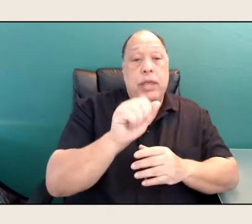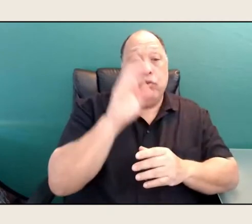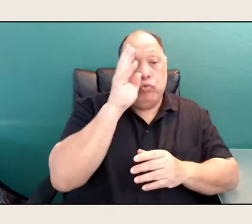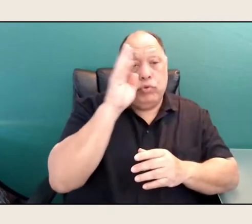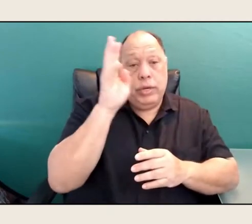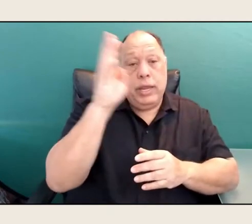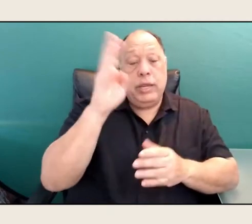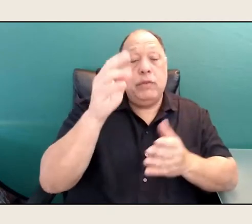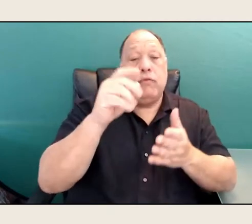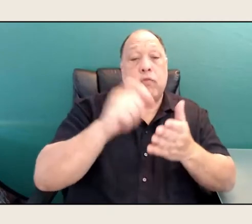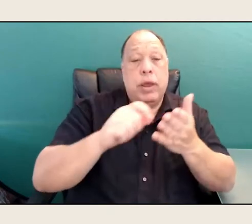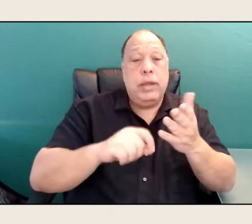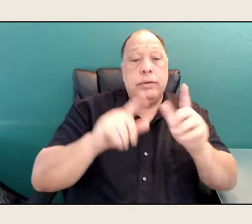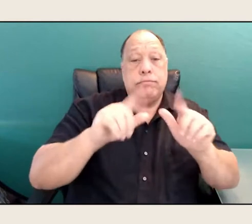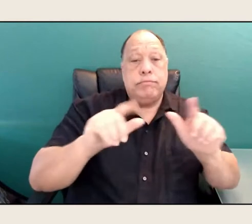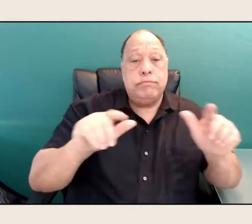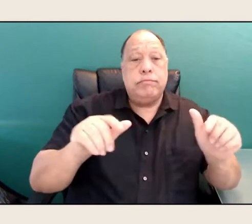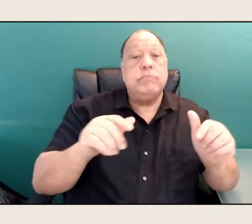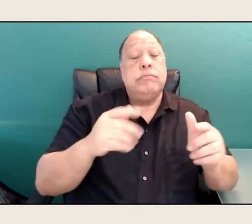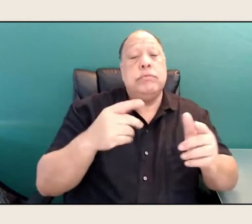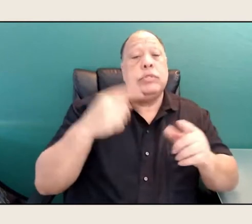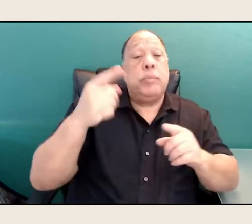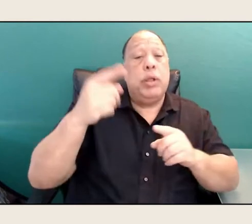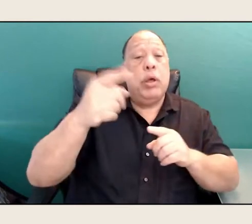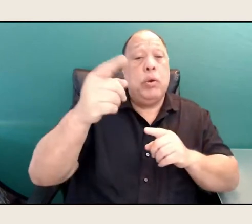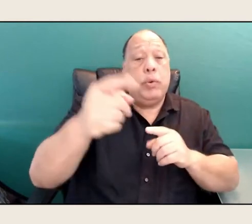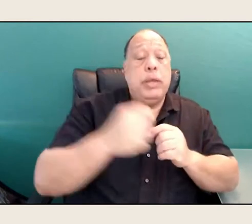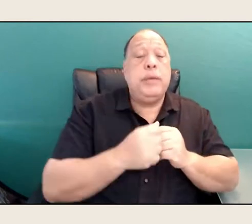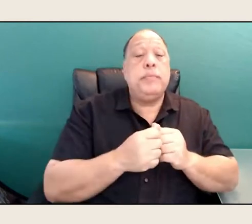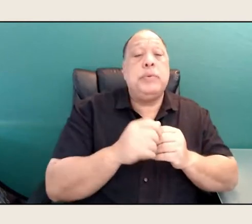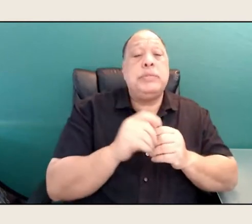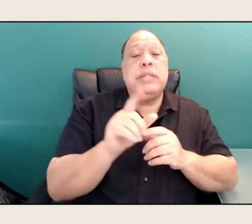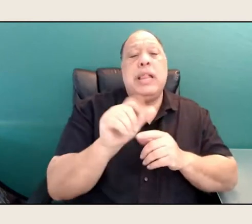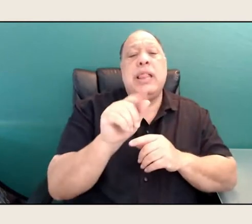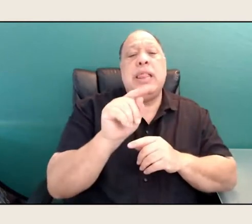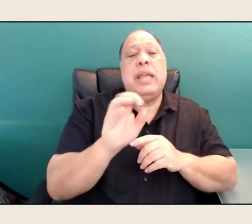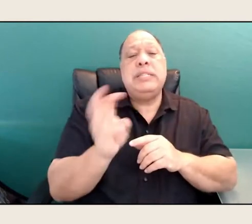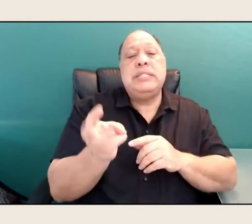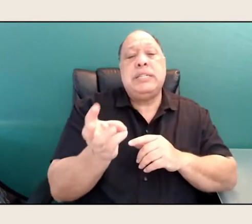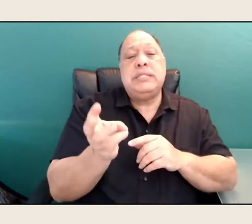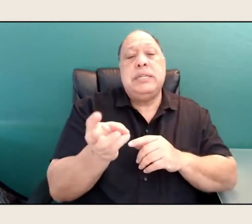But when I was, it was in the late 60s. There was a lot going on in this country,